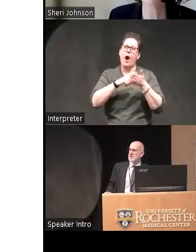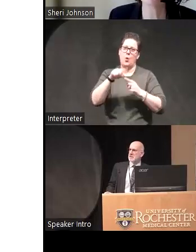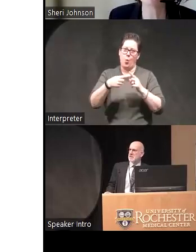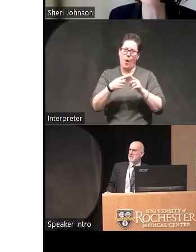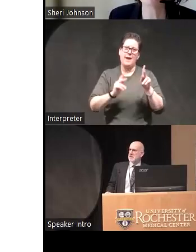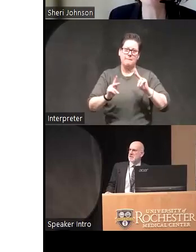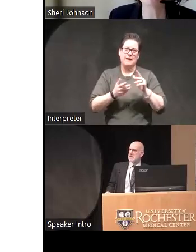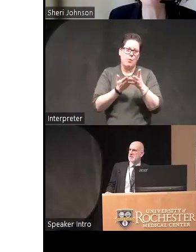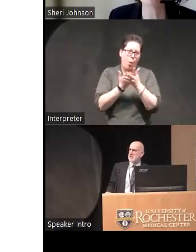foreign